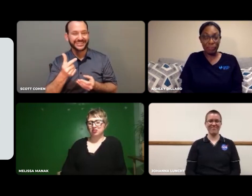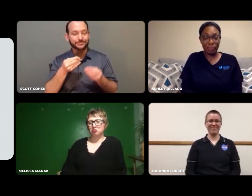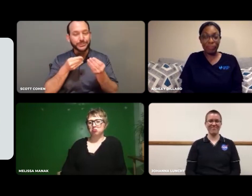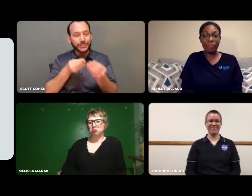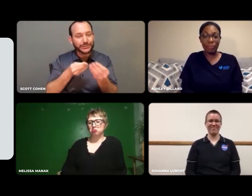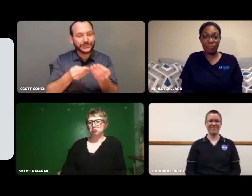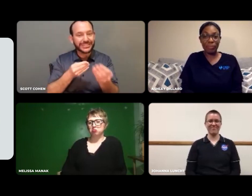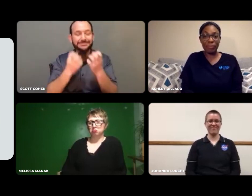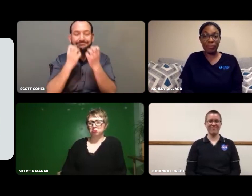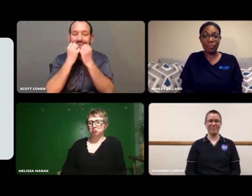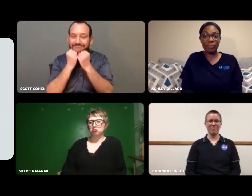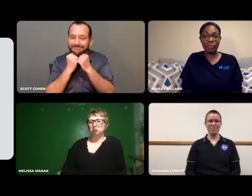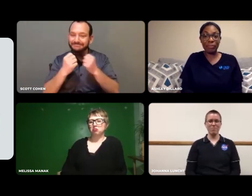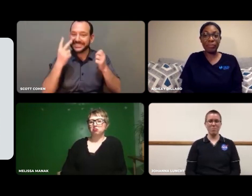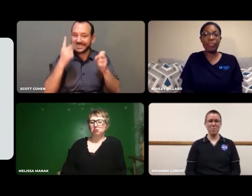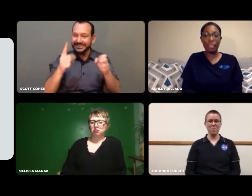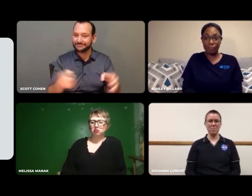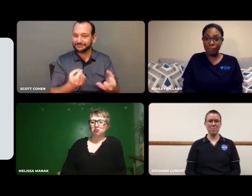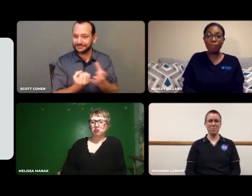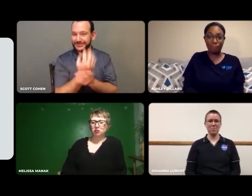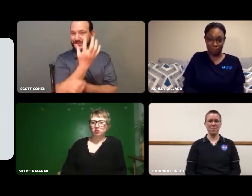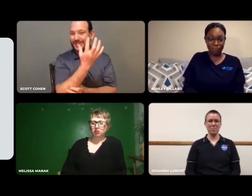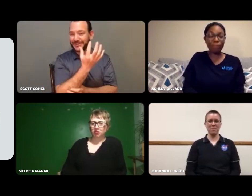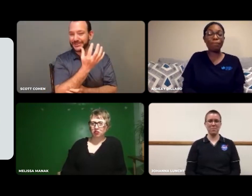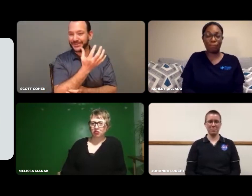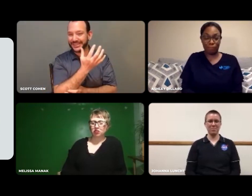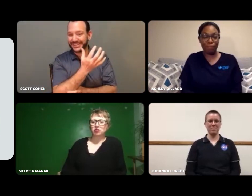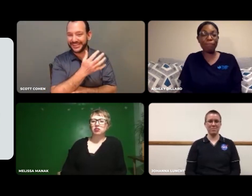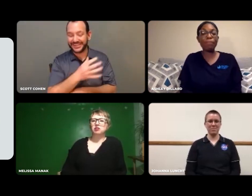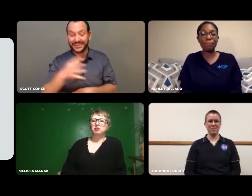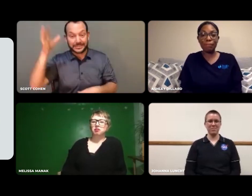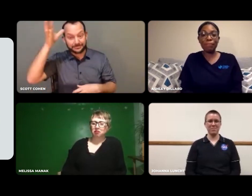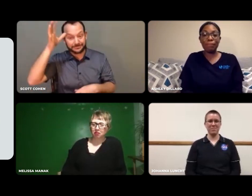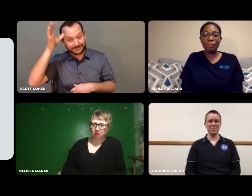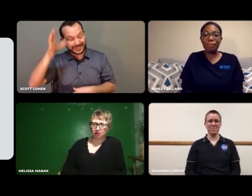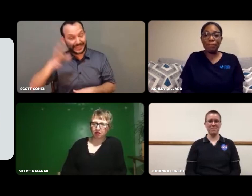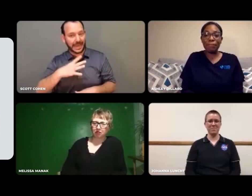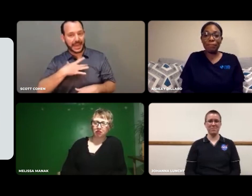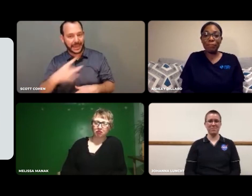sense of things like seeing plants grow.